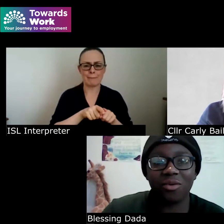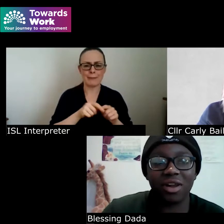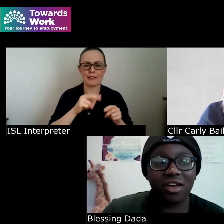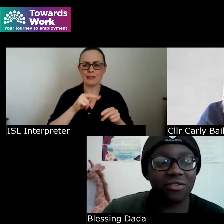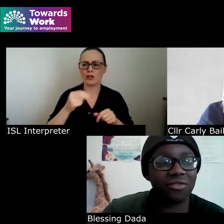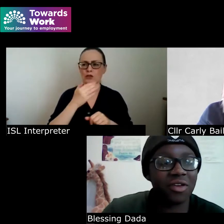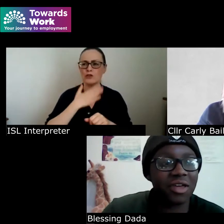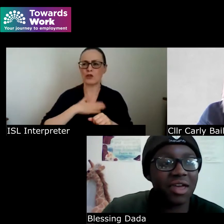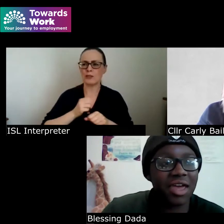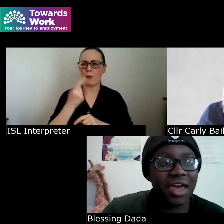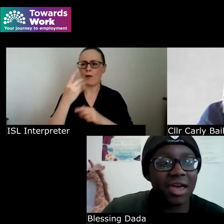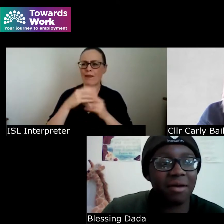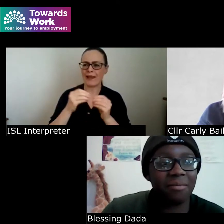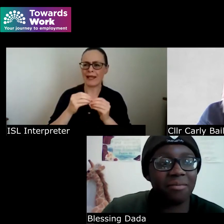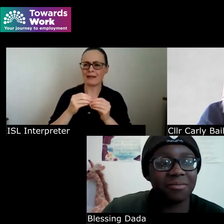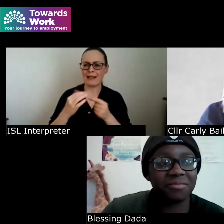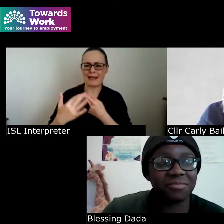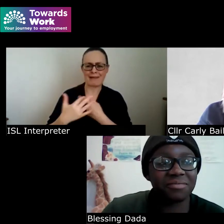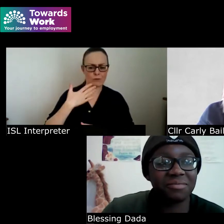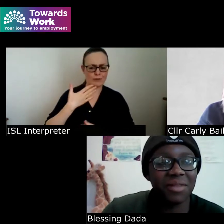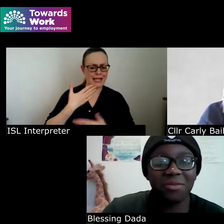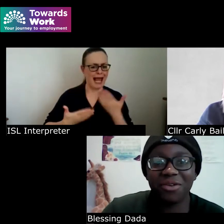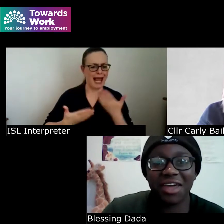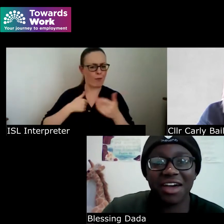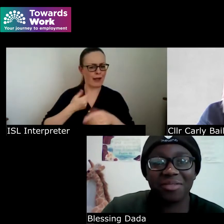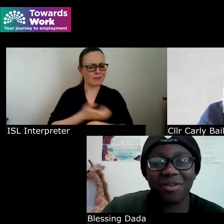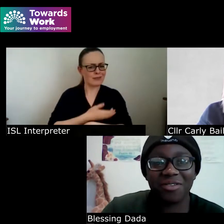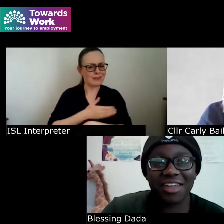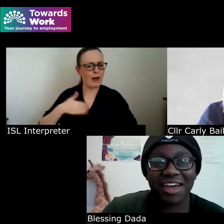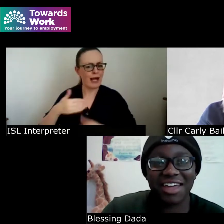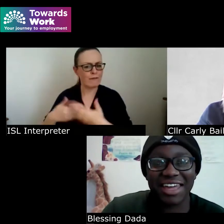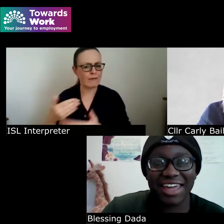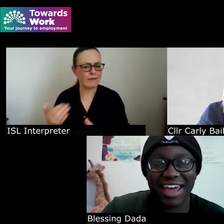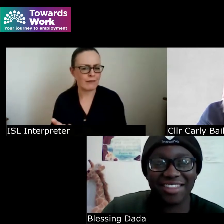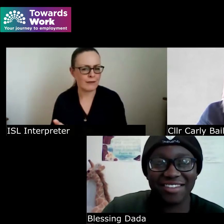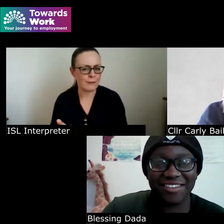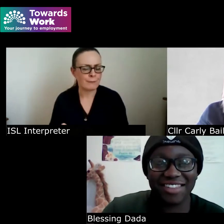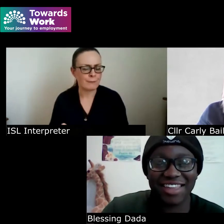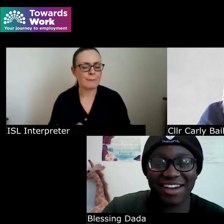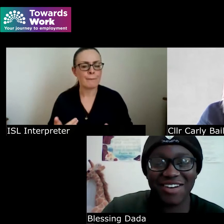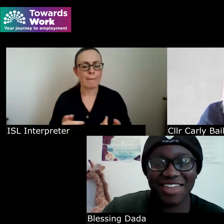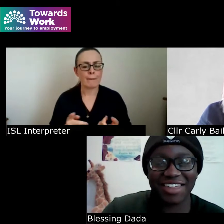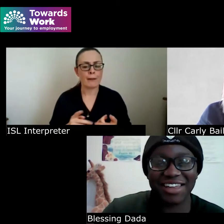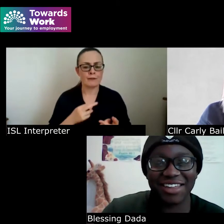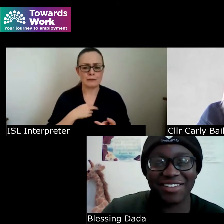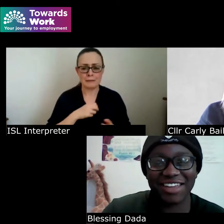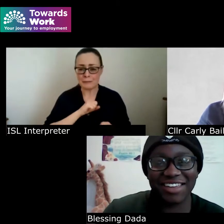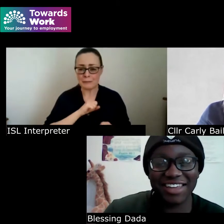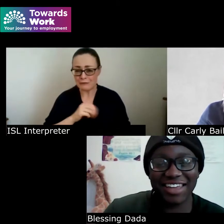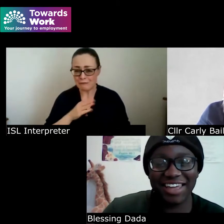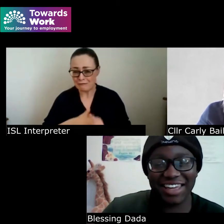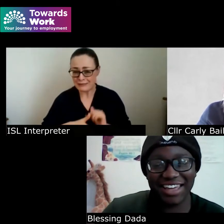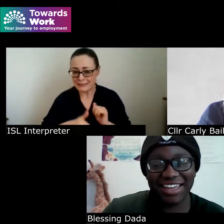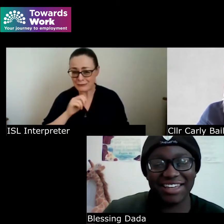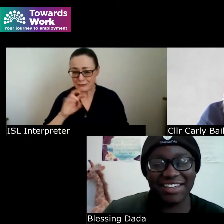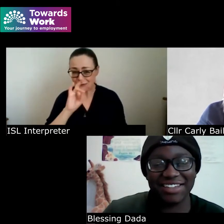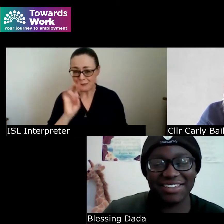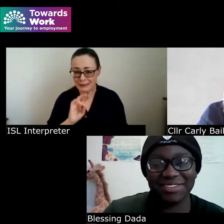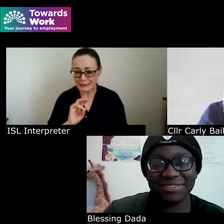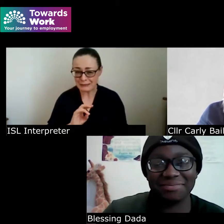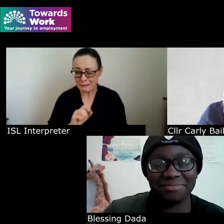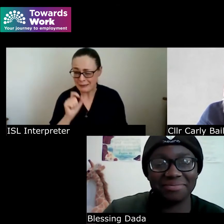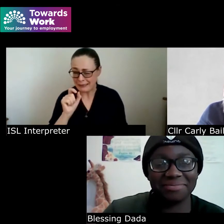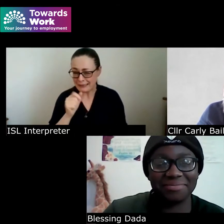with life and but yeah I suppose that answers that question a little bit that's really great blessing